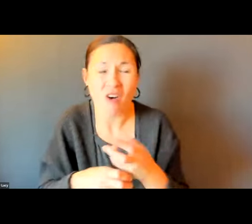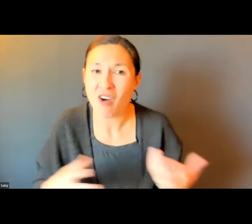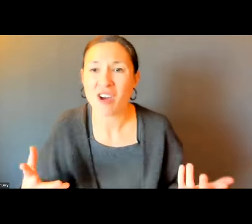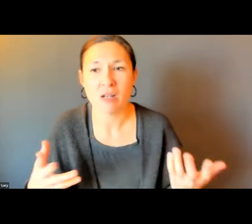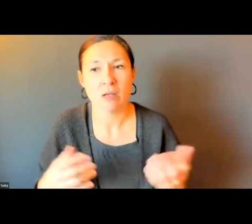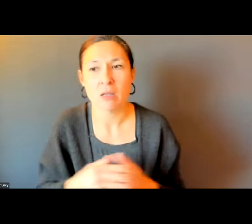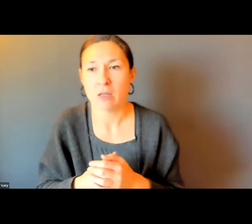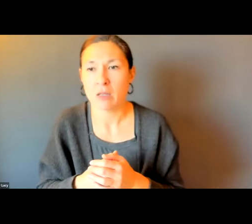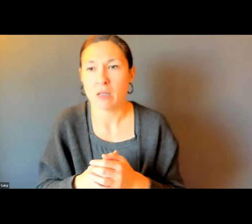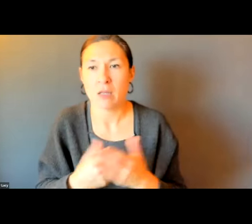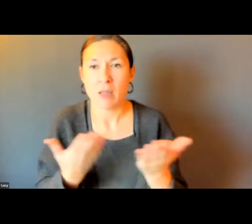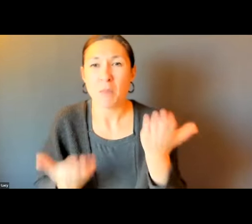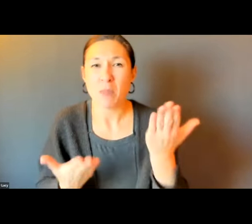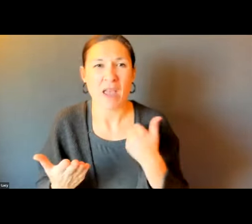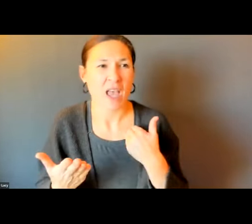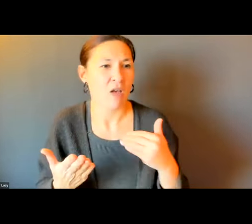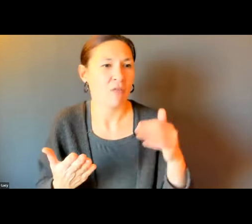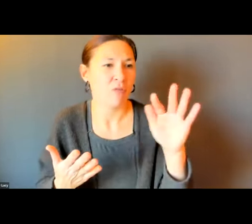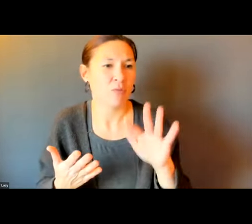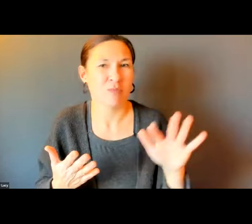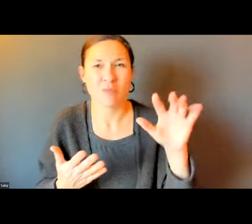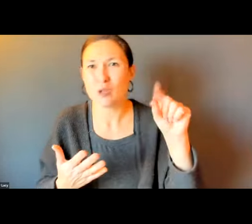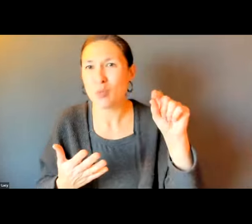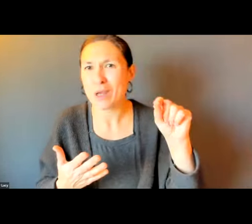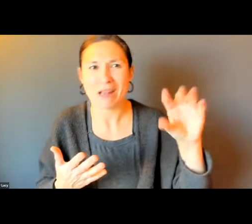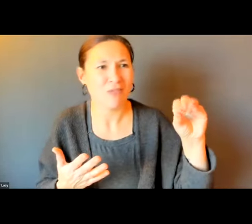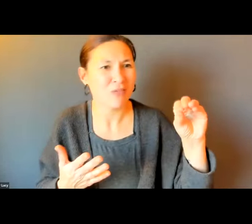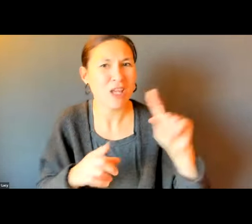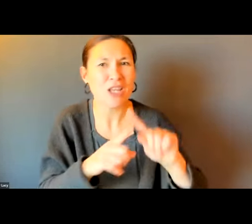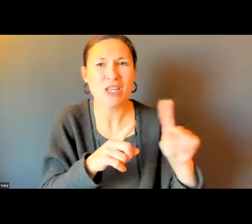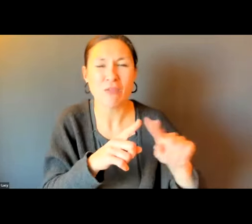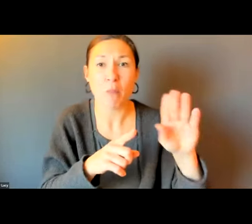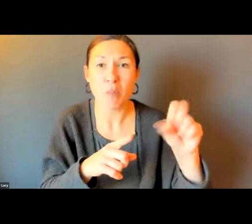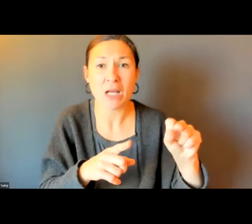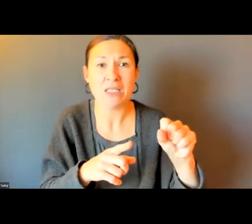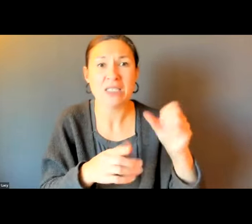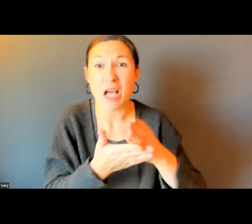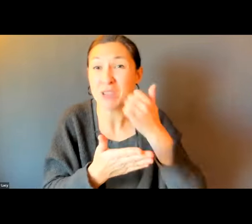TEMPORARY CLOSURES. EVERY QUARTER, WE TOUCH BETWEEN 20-50 BUS STOPS IN